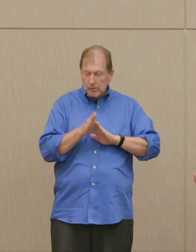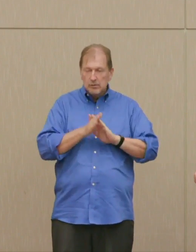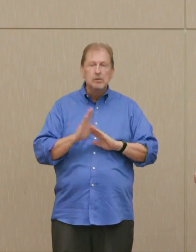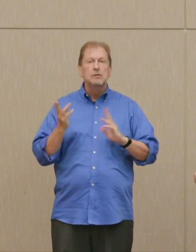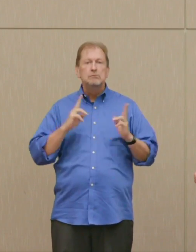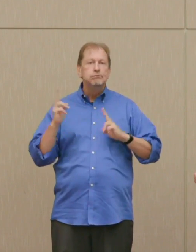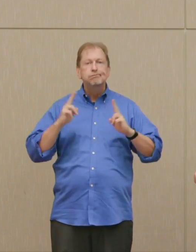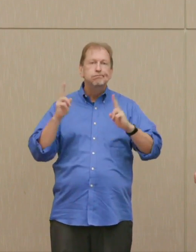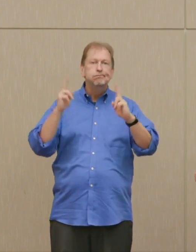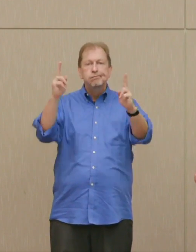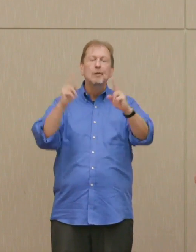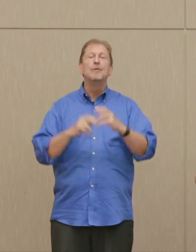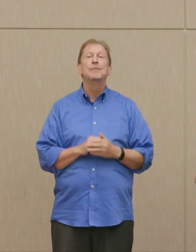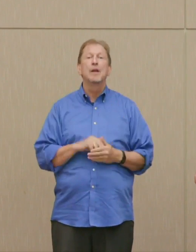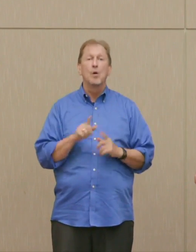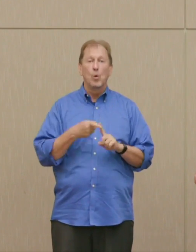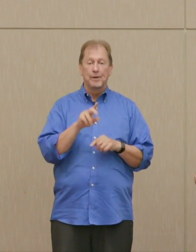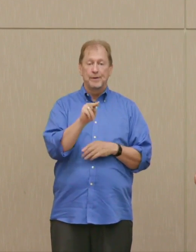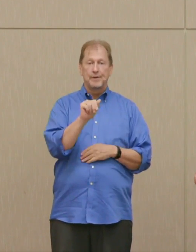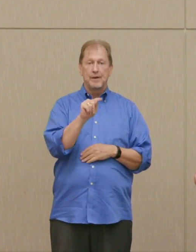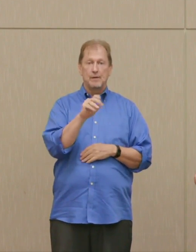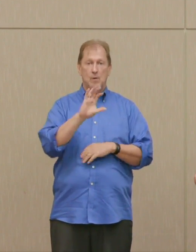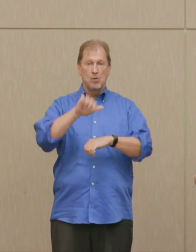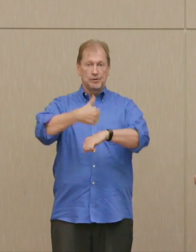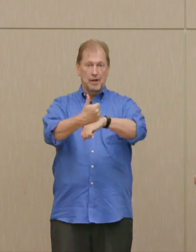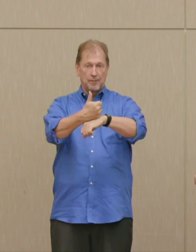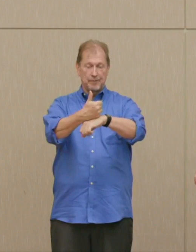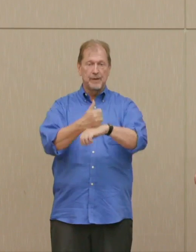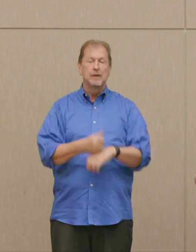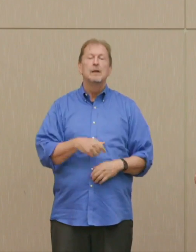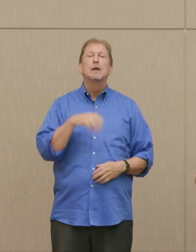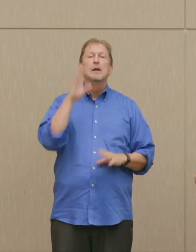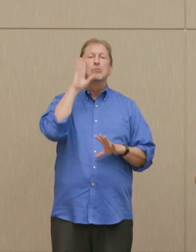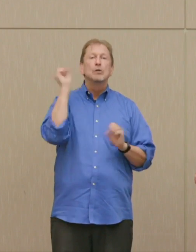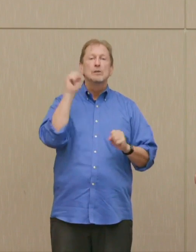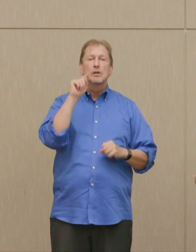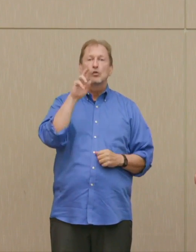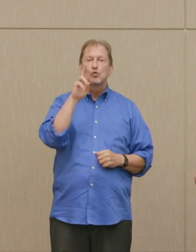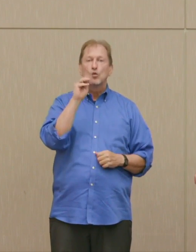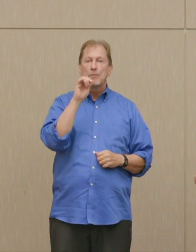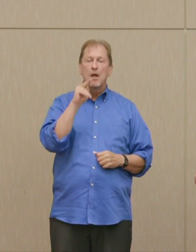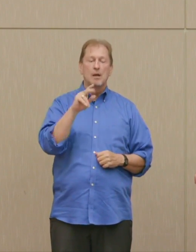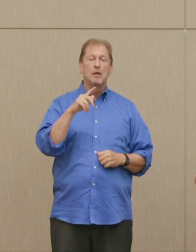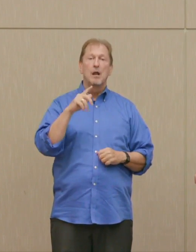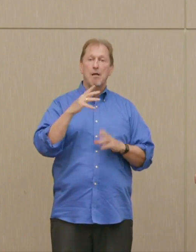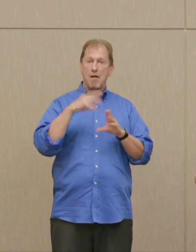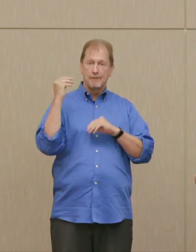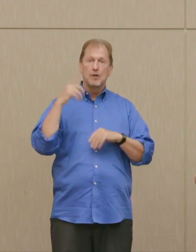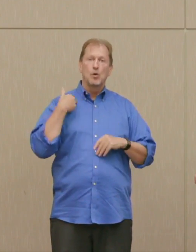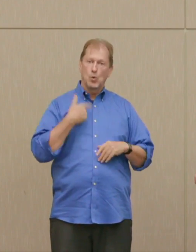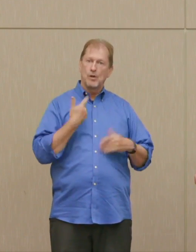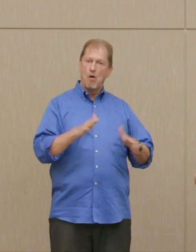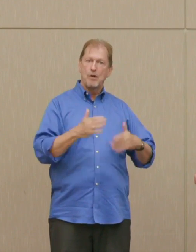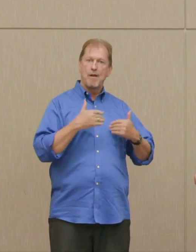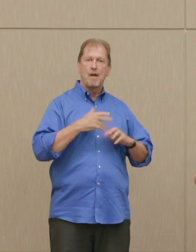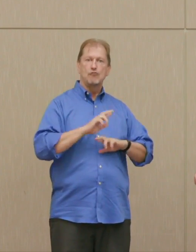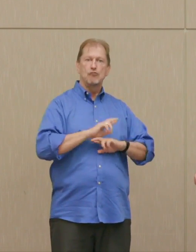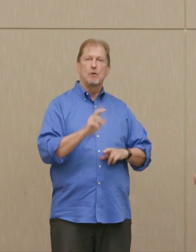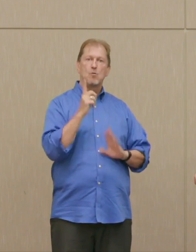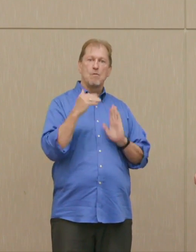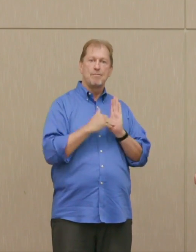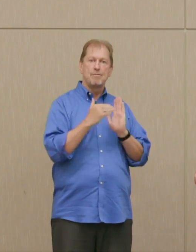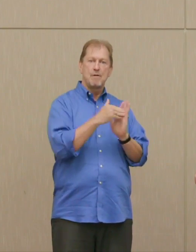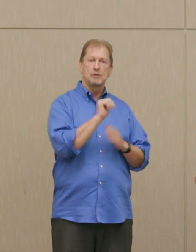Dr. Ellsberg: When Truman left office, we had 1000 A-bombs, fission bombs.